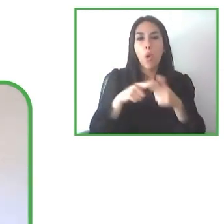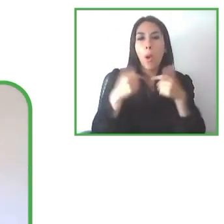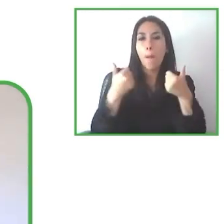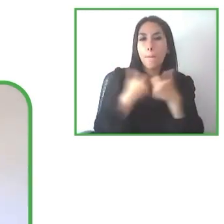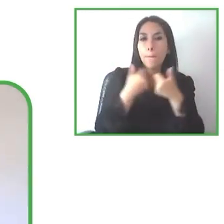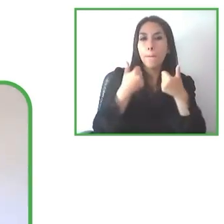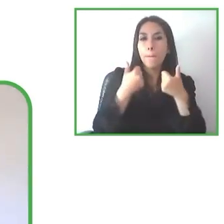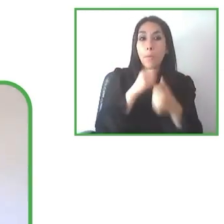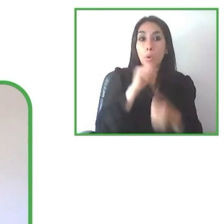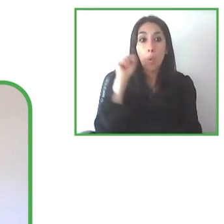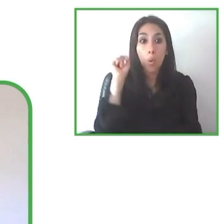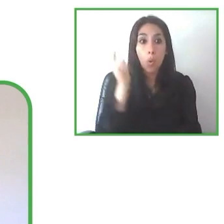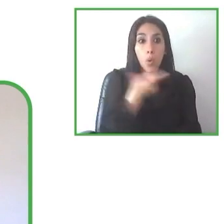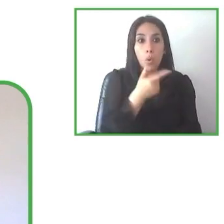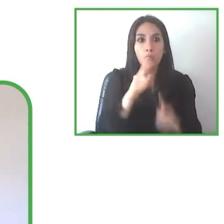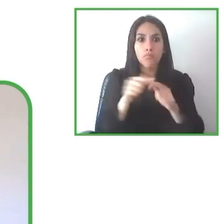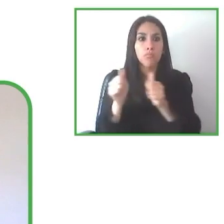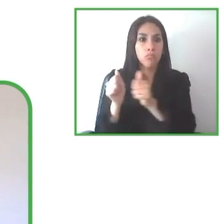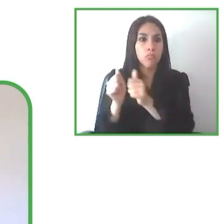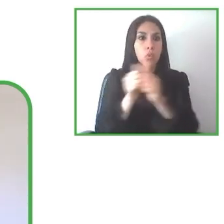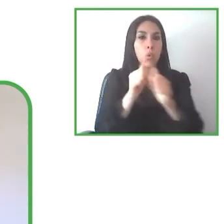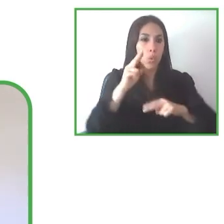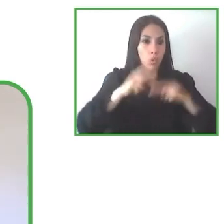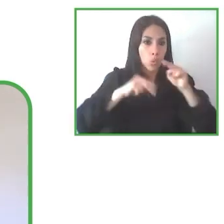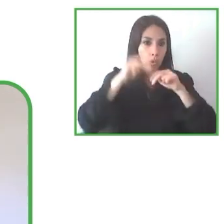build the reality that we dream of.